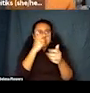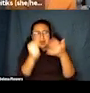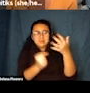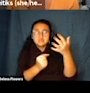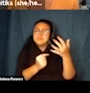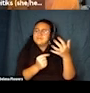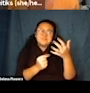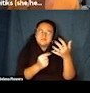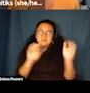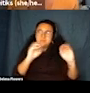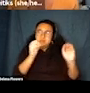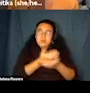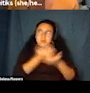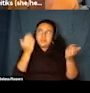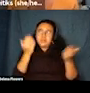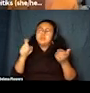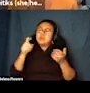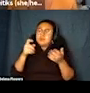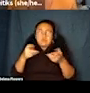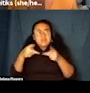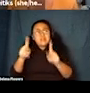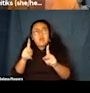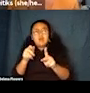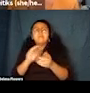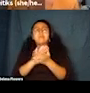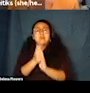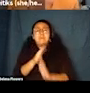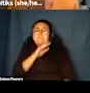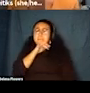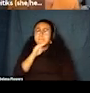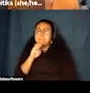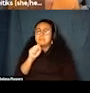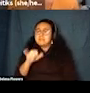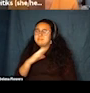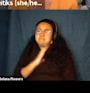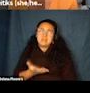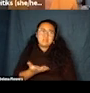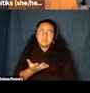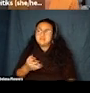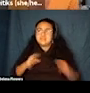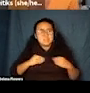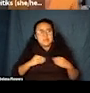also where access becomes really creative and an opportunity to see your projects and your films in a